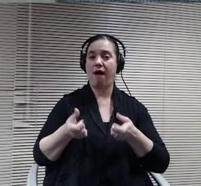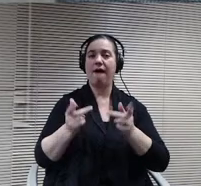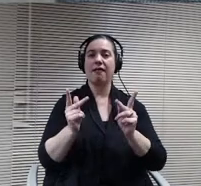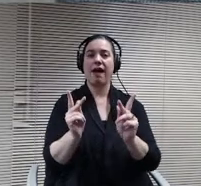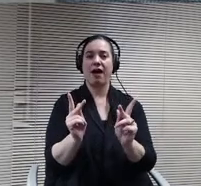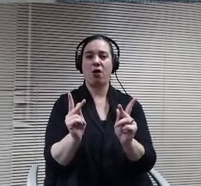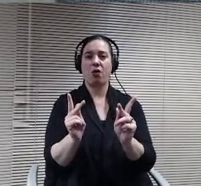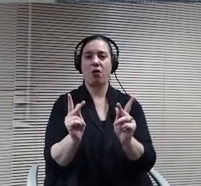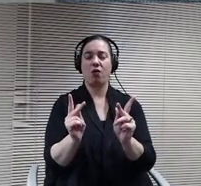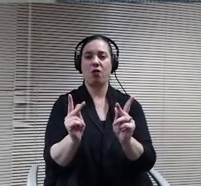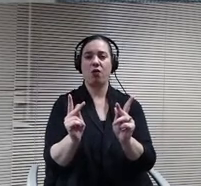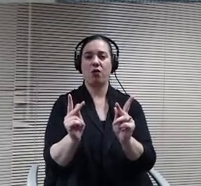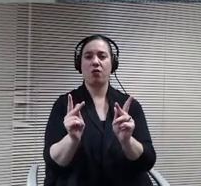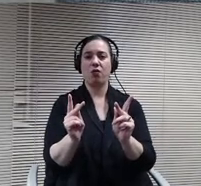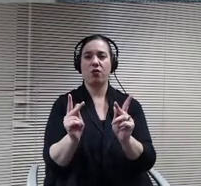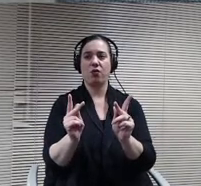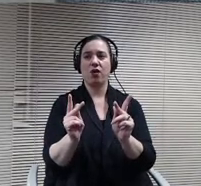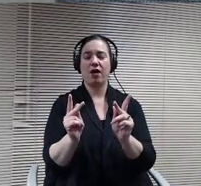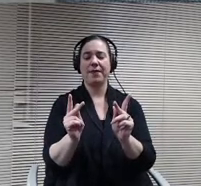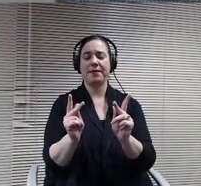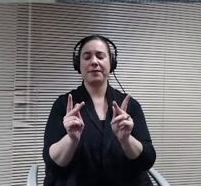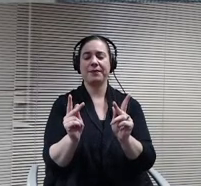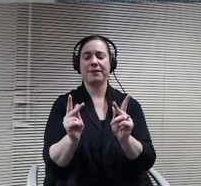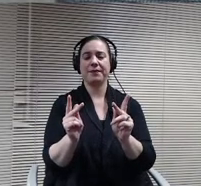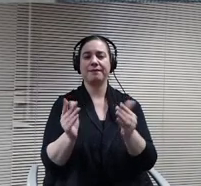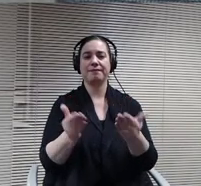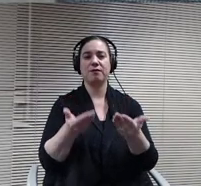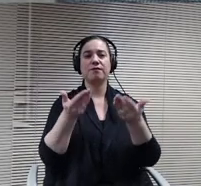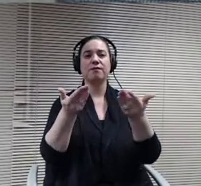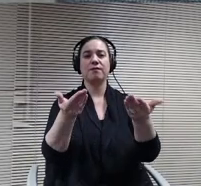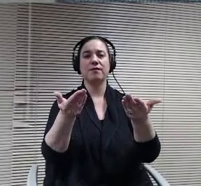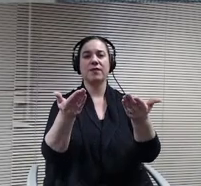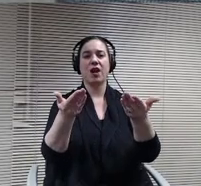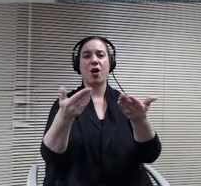Proceedings also be posted on the district's website, which is an alternative approach.